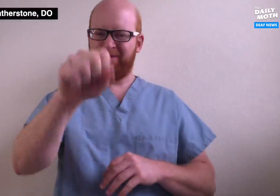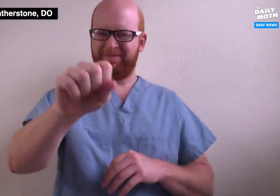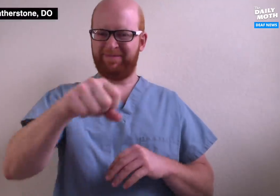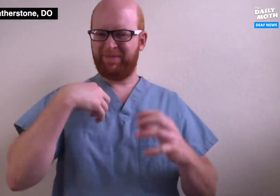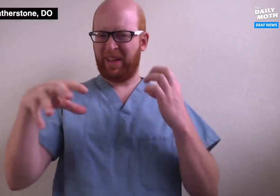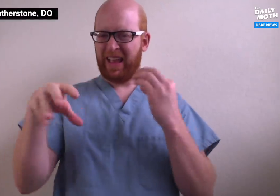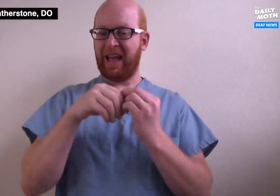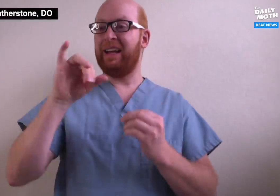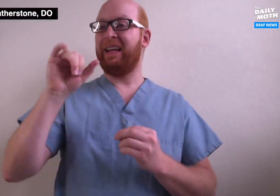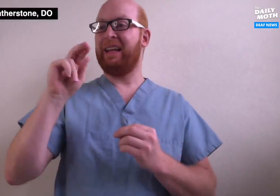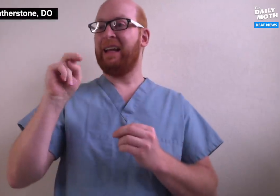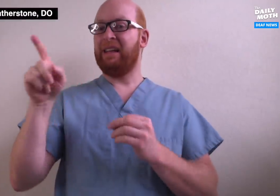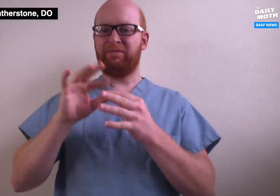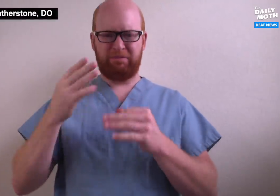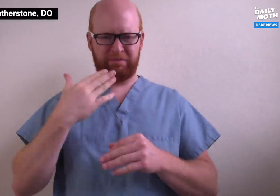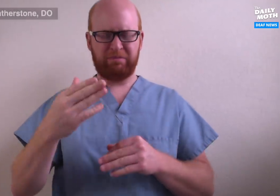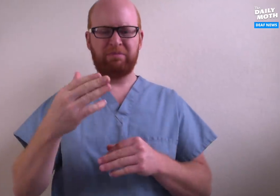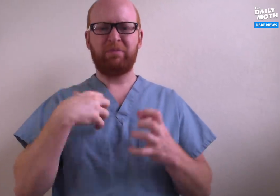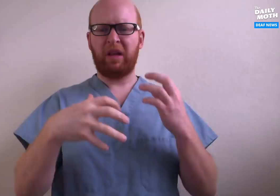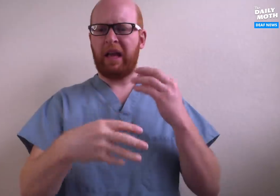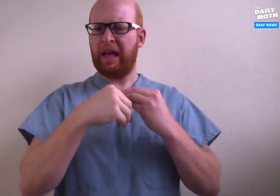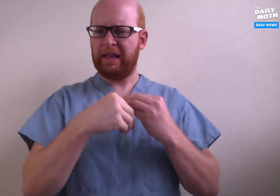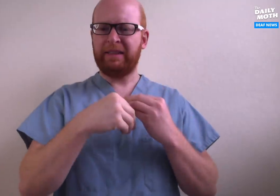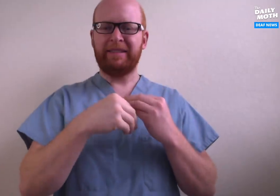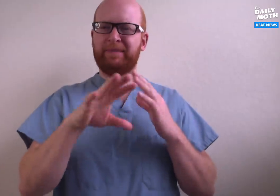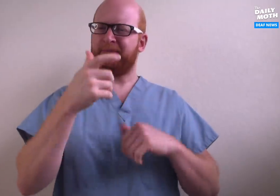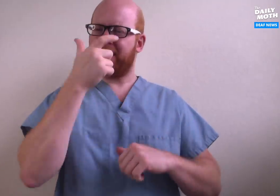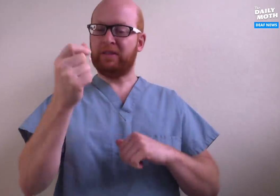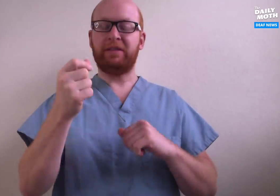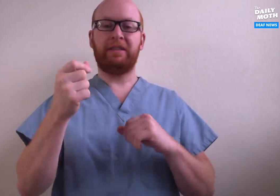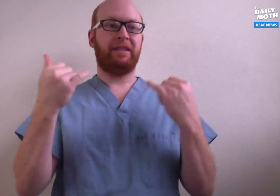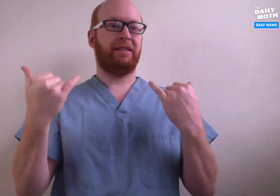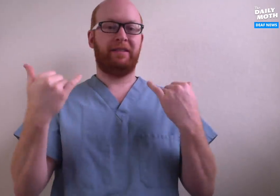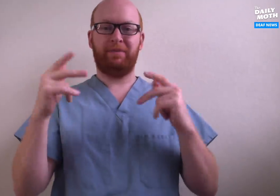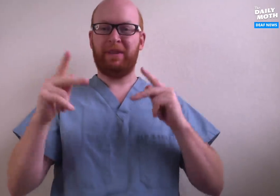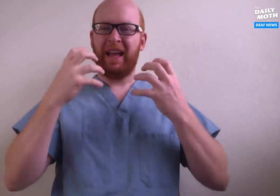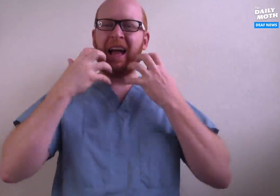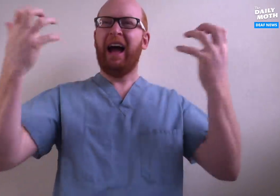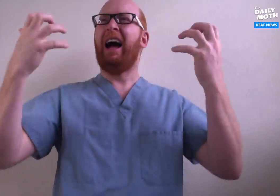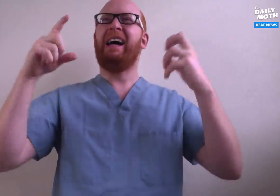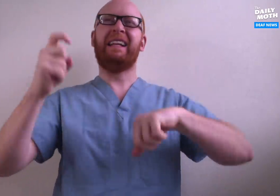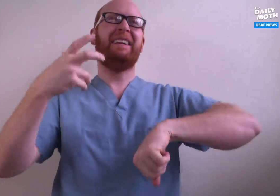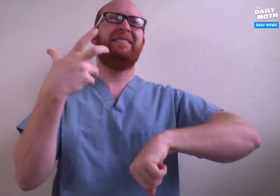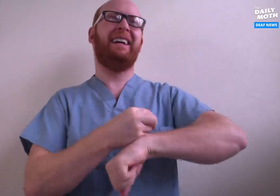I would also like to add from what Ian said. It's interesting to note that there's been a big cry